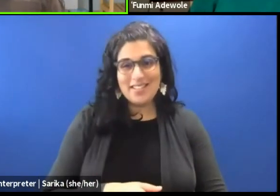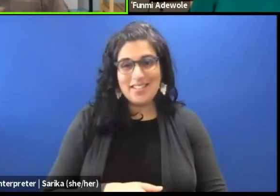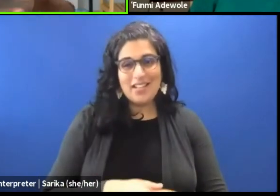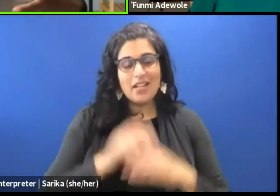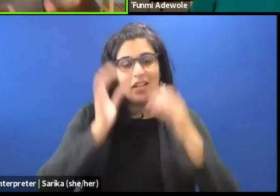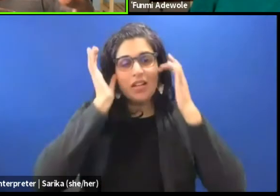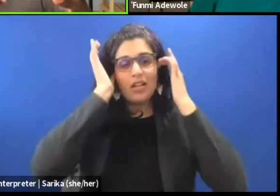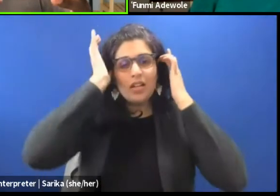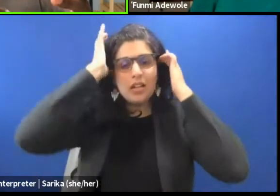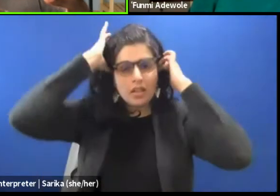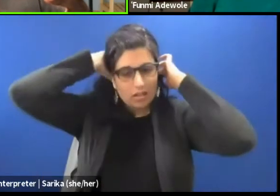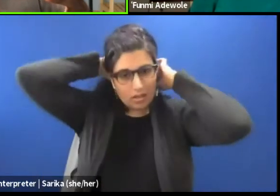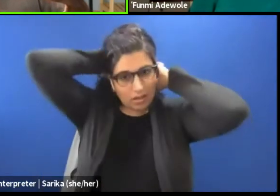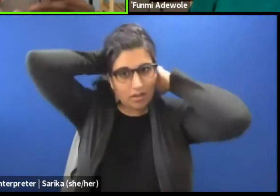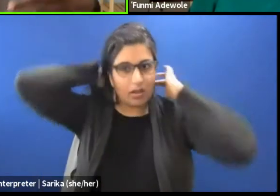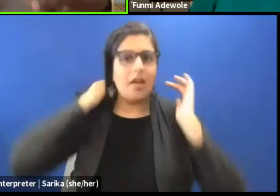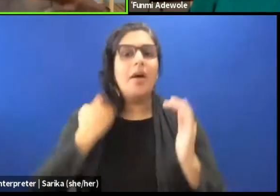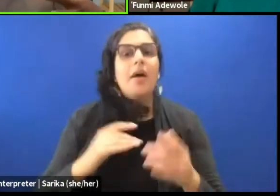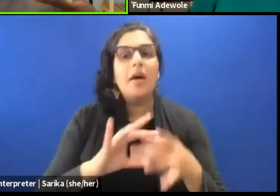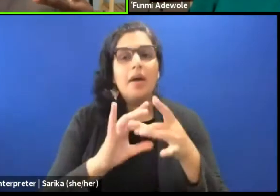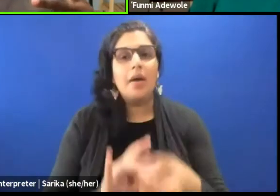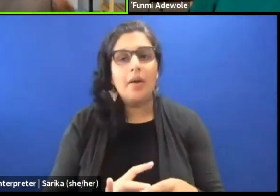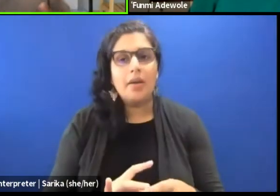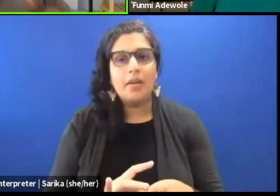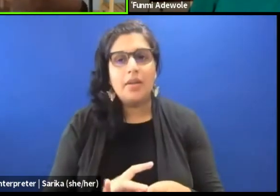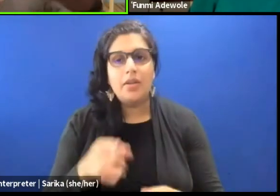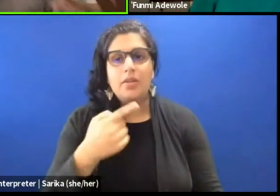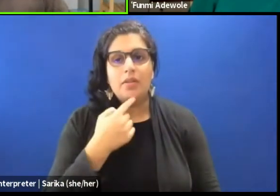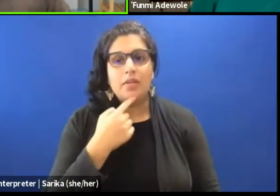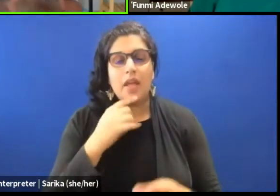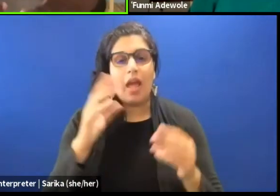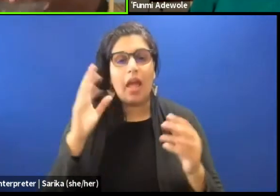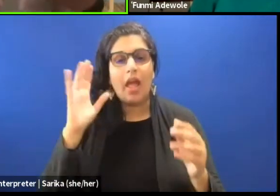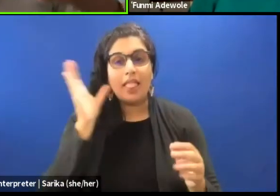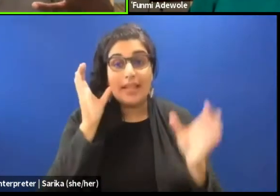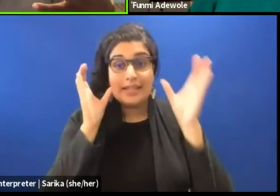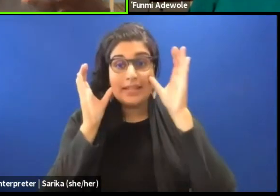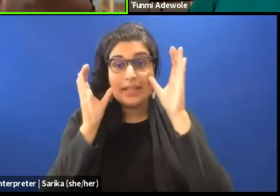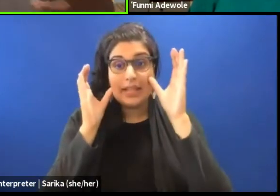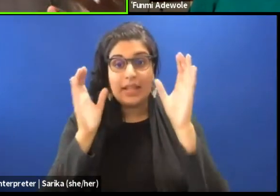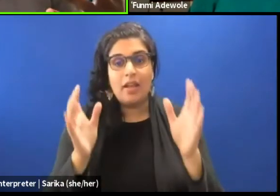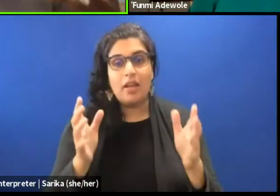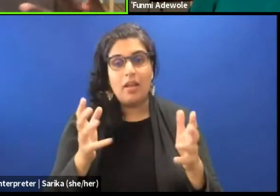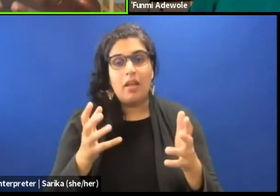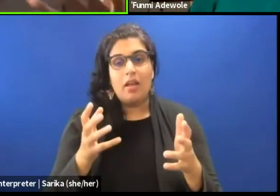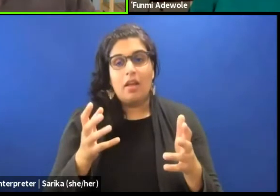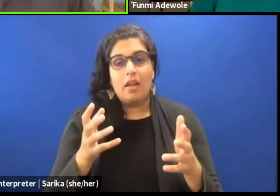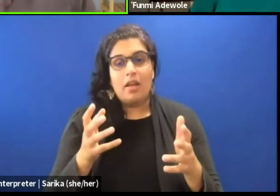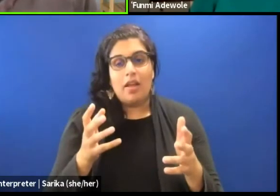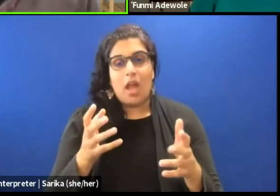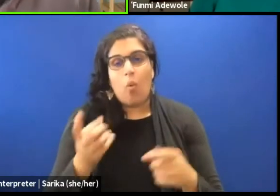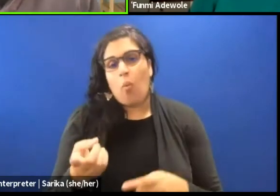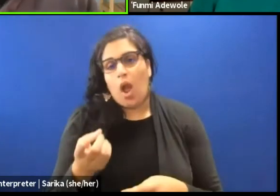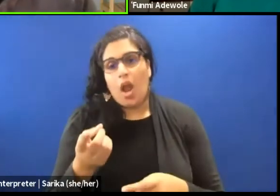But based on your, 'cause you did mention listening as one of the, I am considering that as one of the dramaturgical skills.